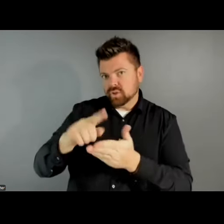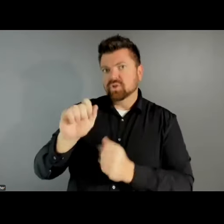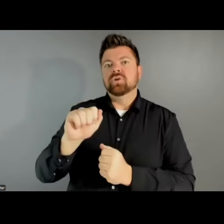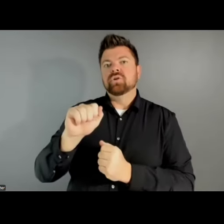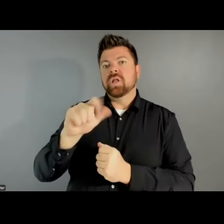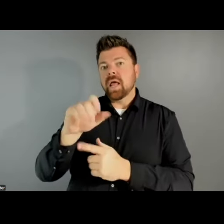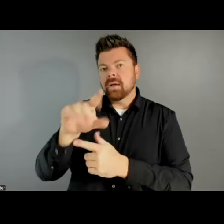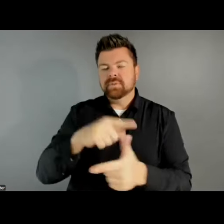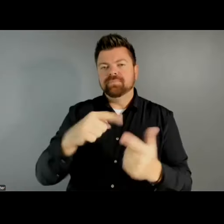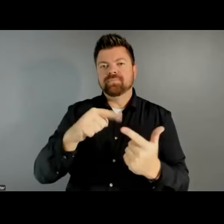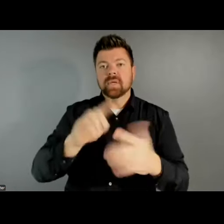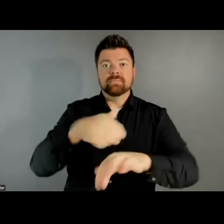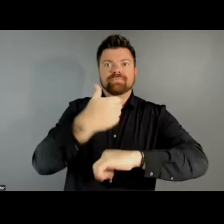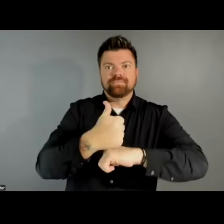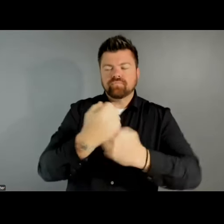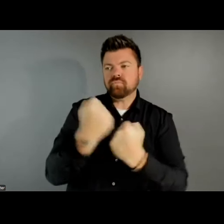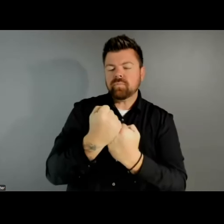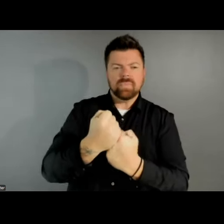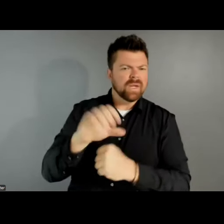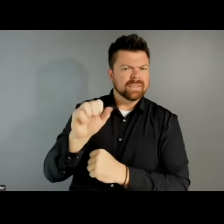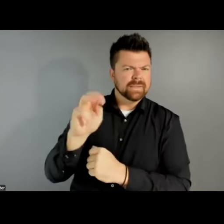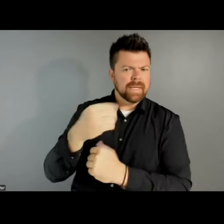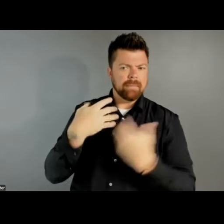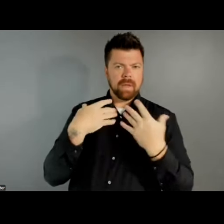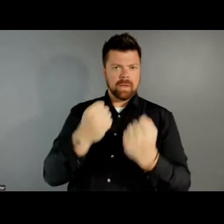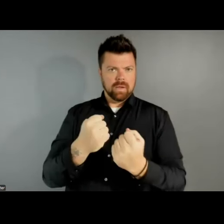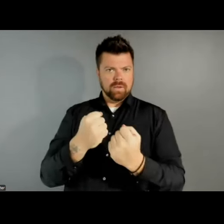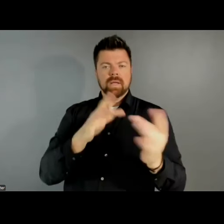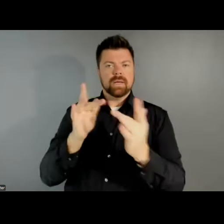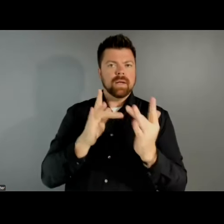the renewal of the Sound Health Network Initiative, which regularly will convene